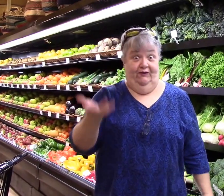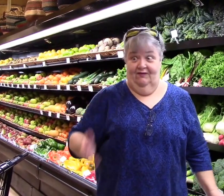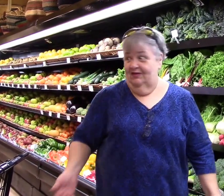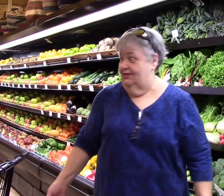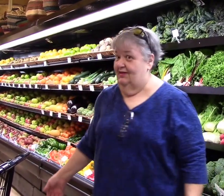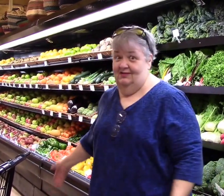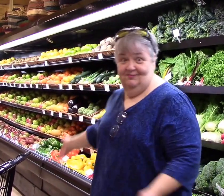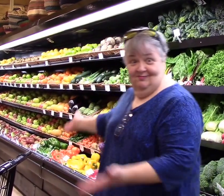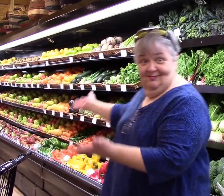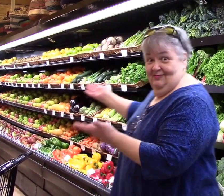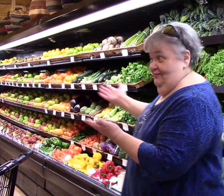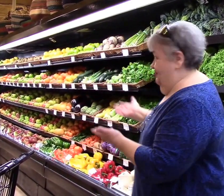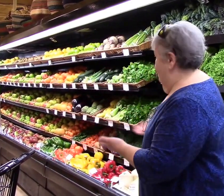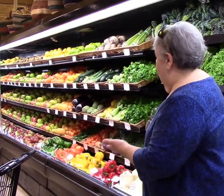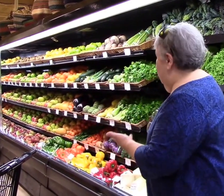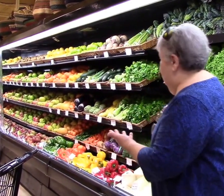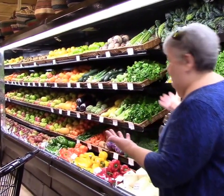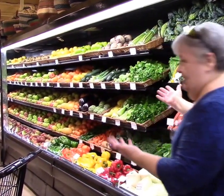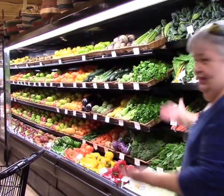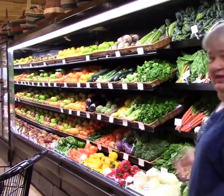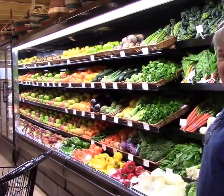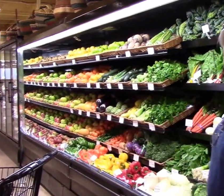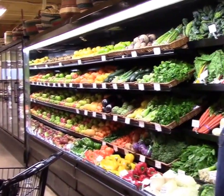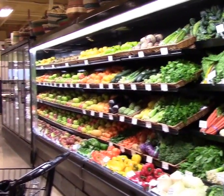They're beautiful... take a look!